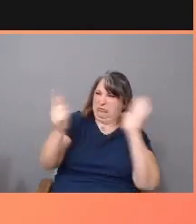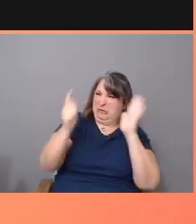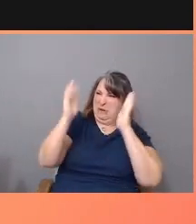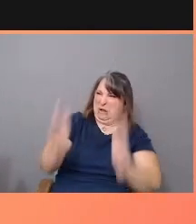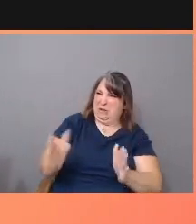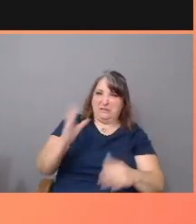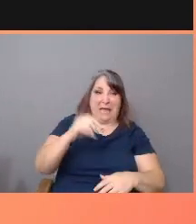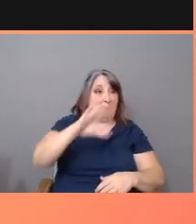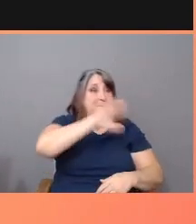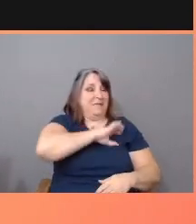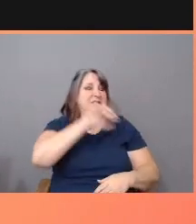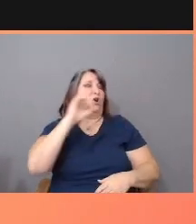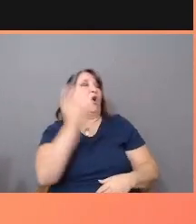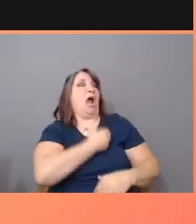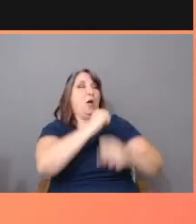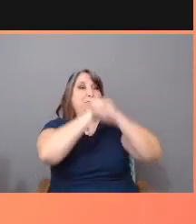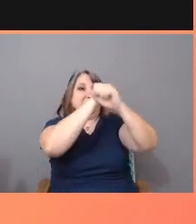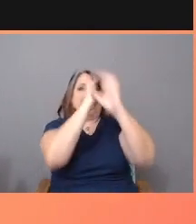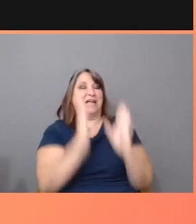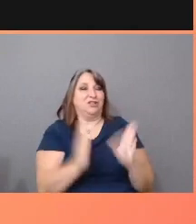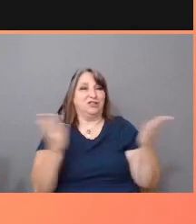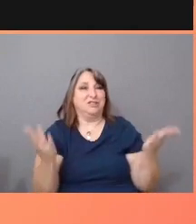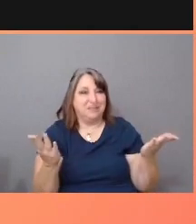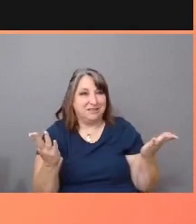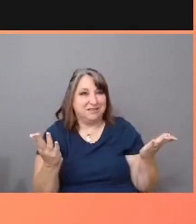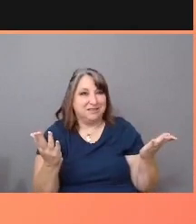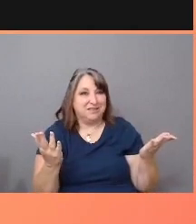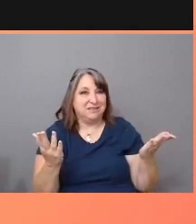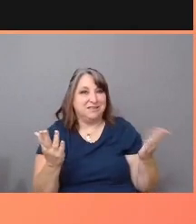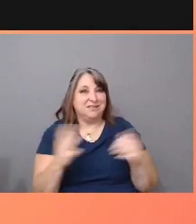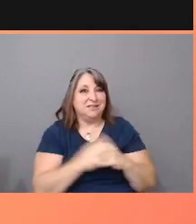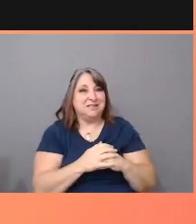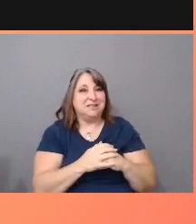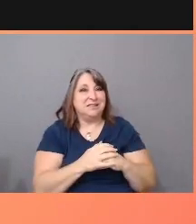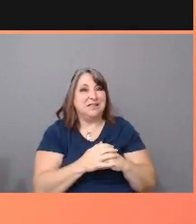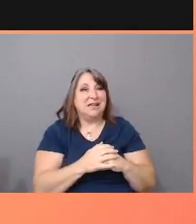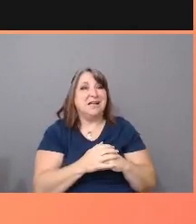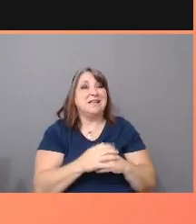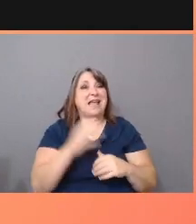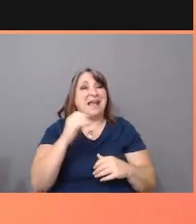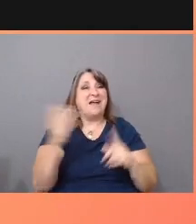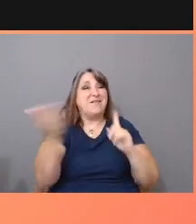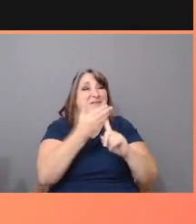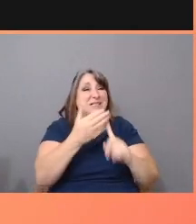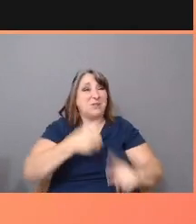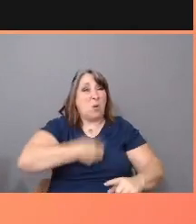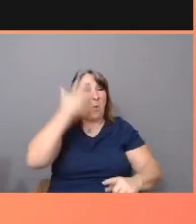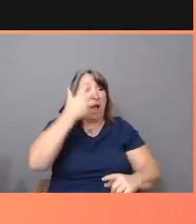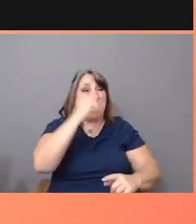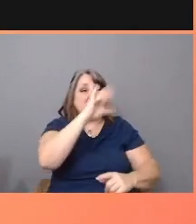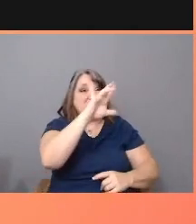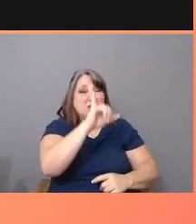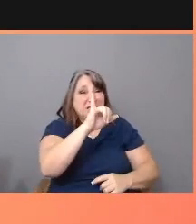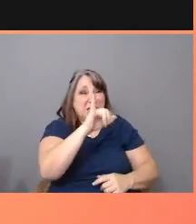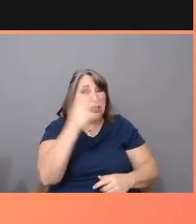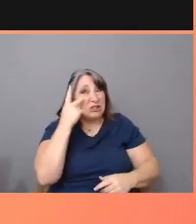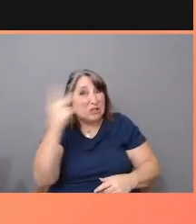media framing convinced a white jury who viewed footage of police viciously beating